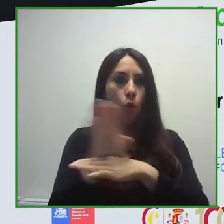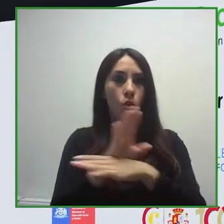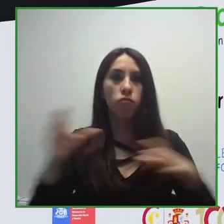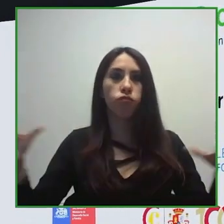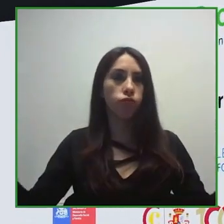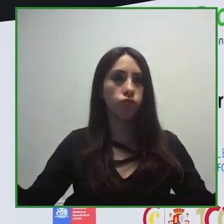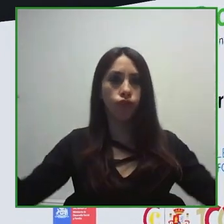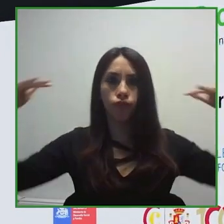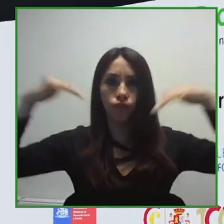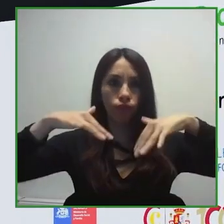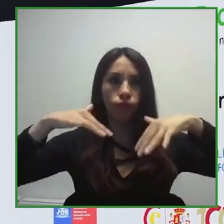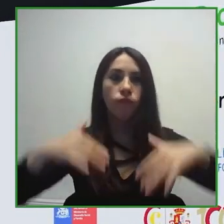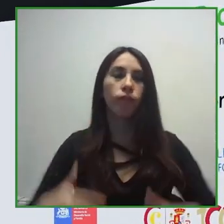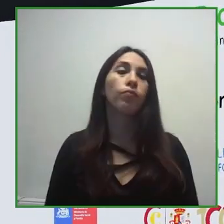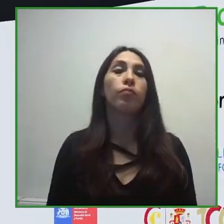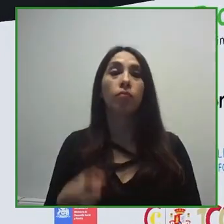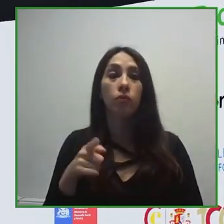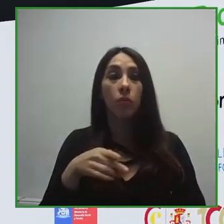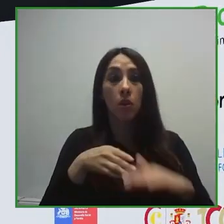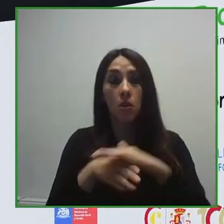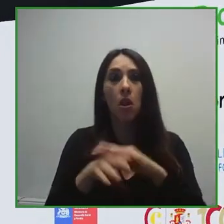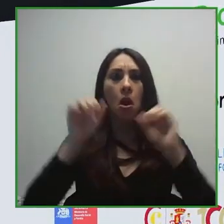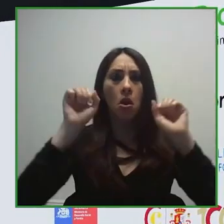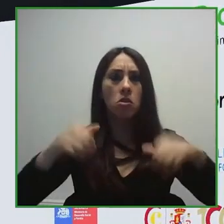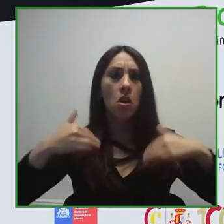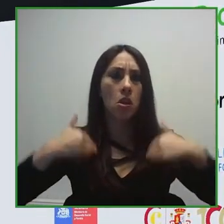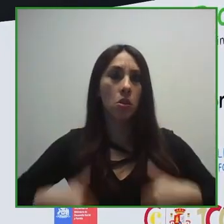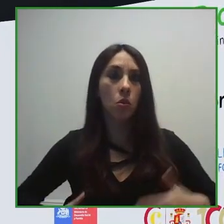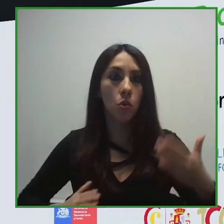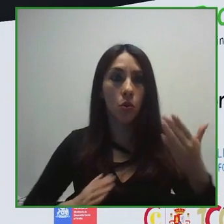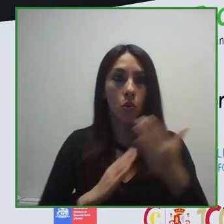as being a human right of people with disabilities, and how technologies